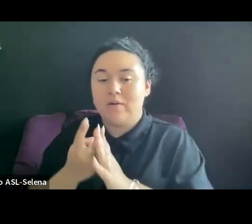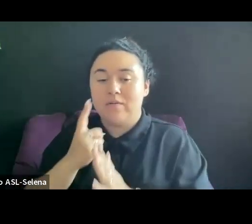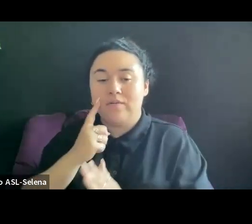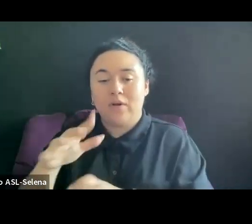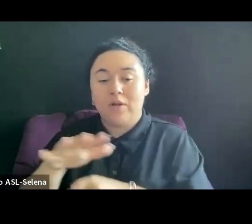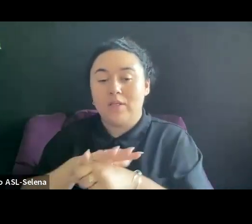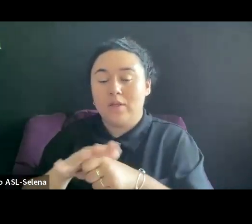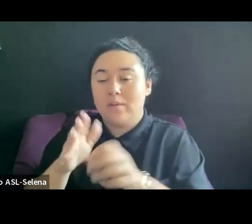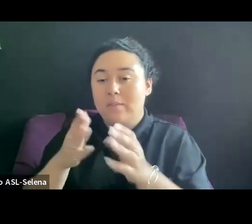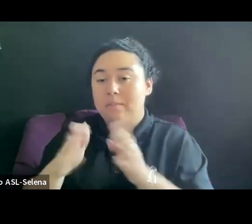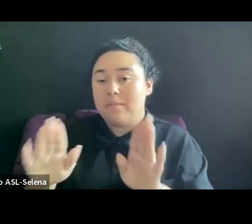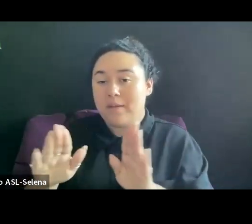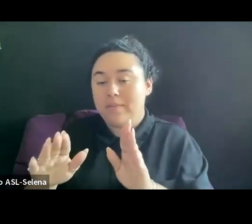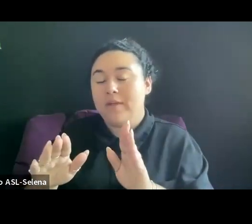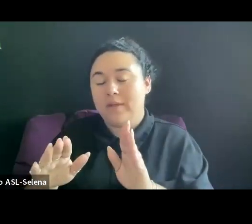PUBLIC BROADCASTER.